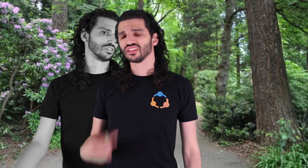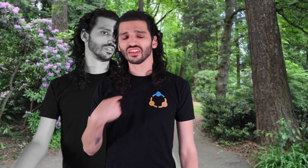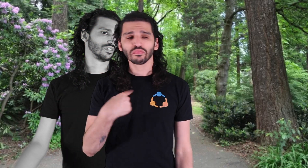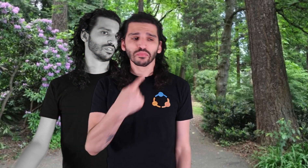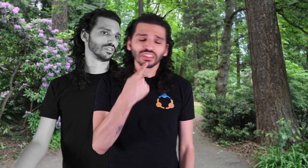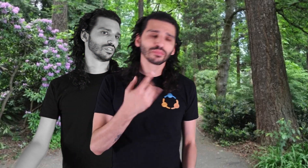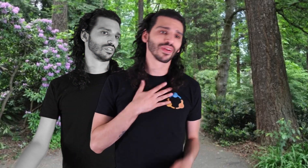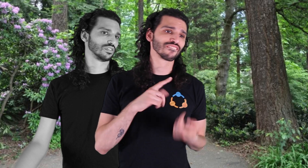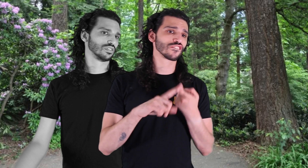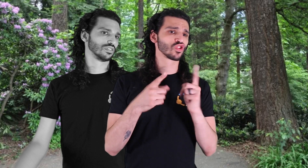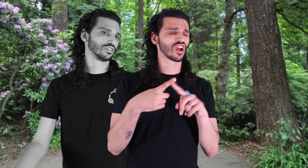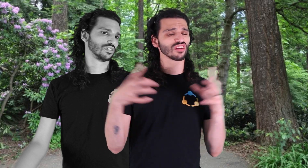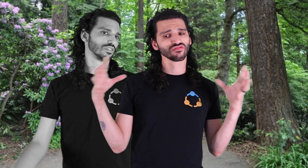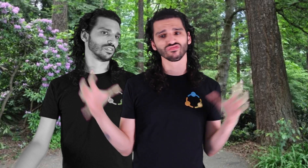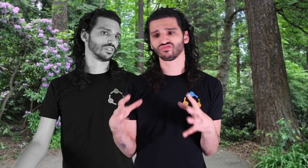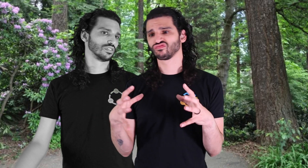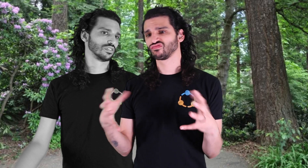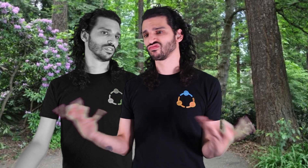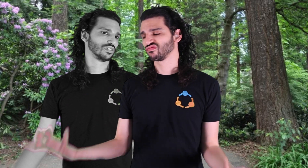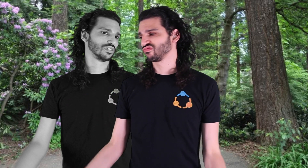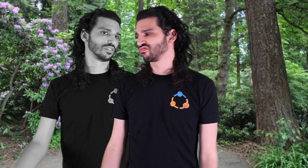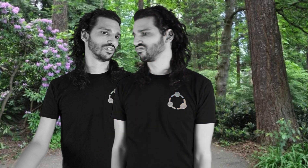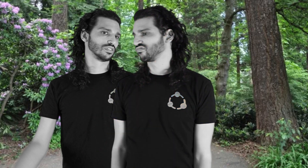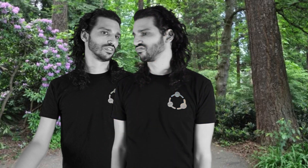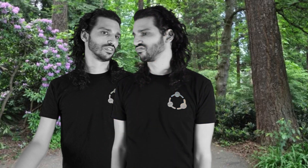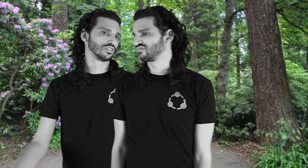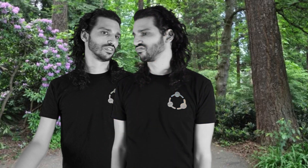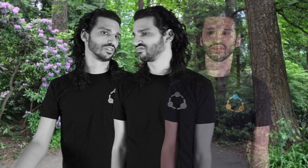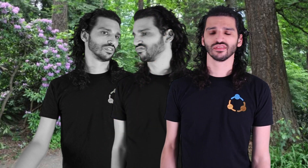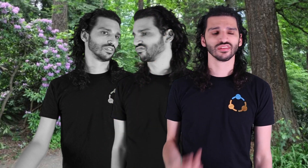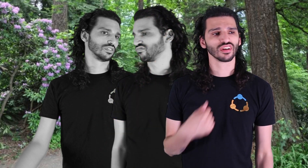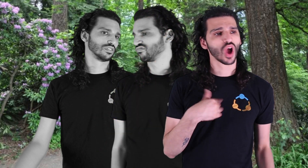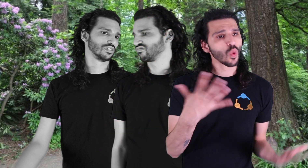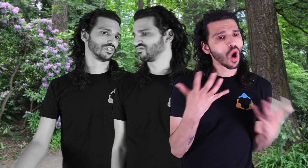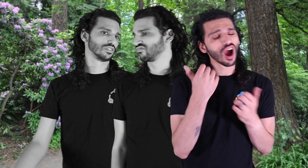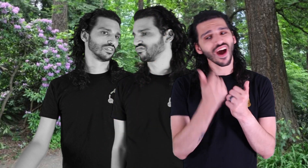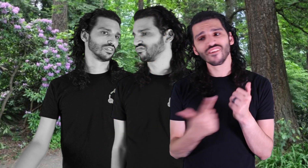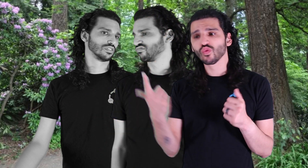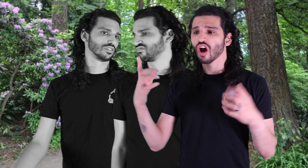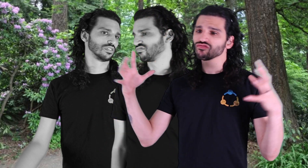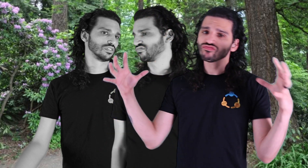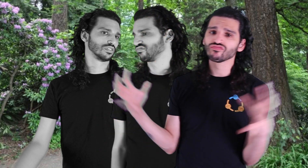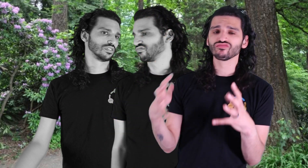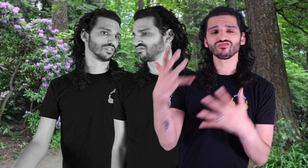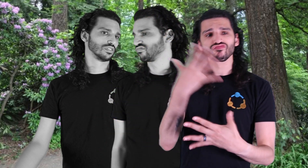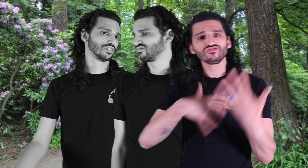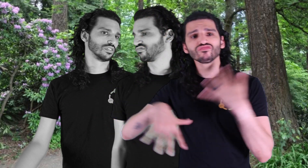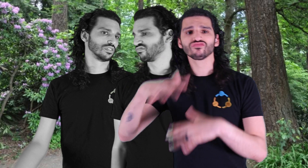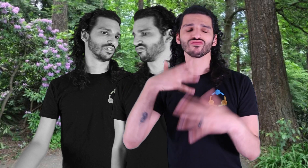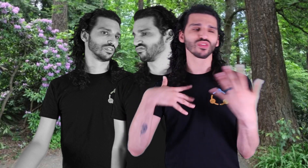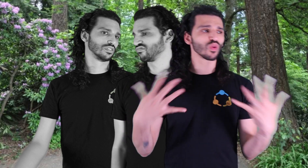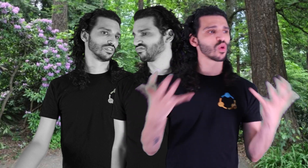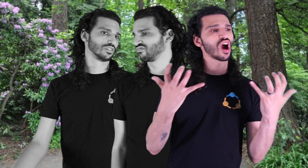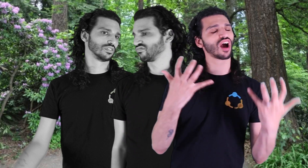I do miss my friends. I want everyone to come together.